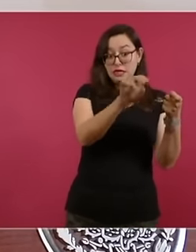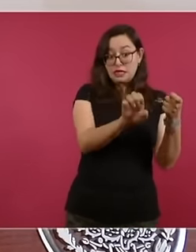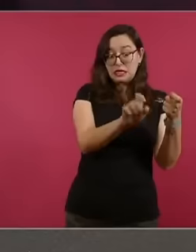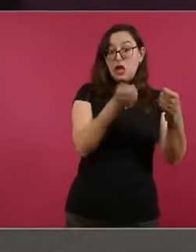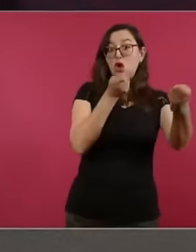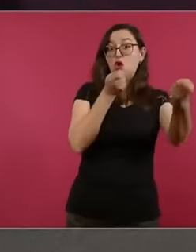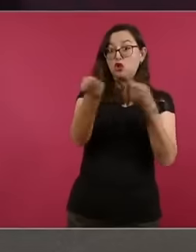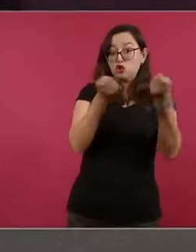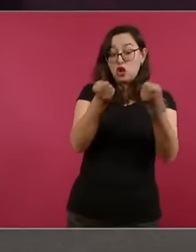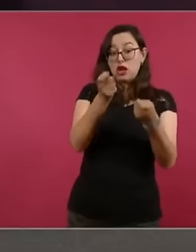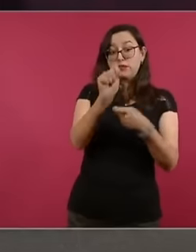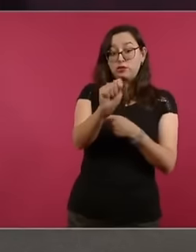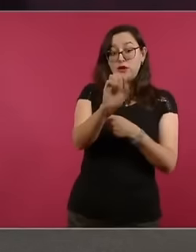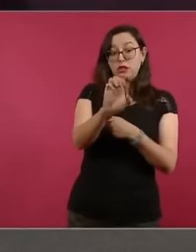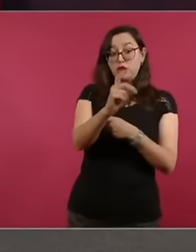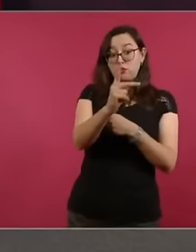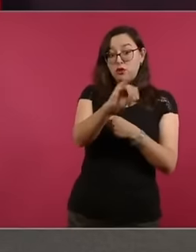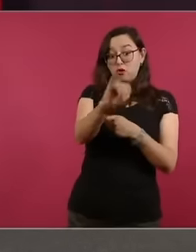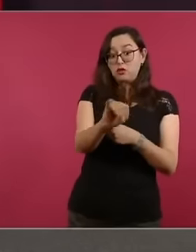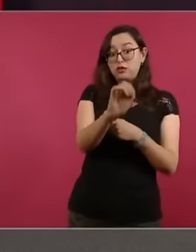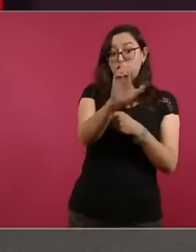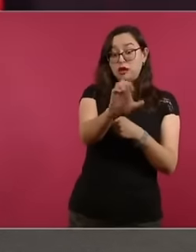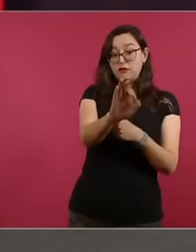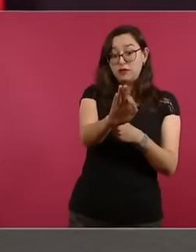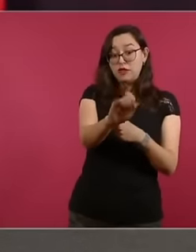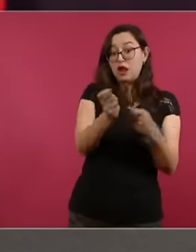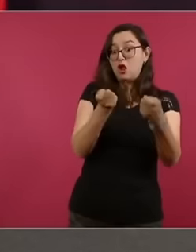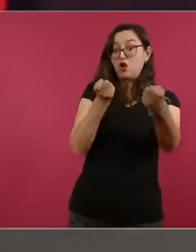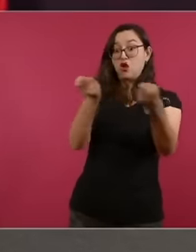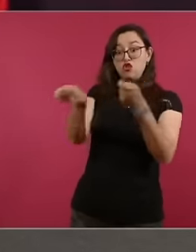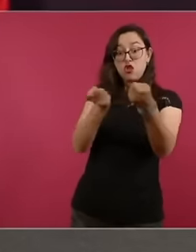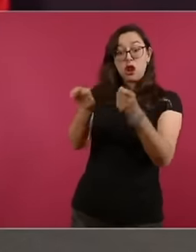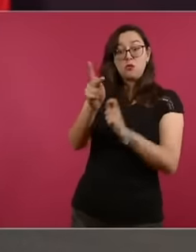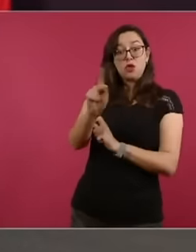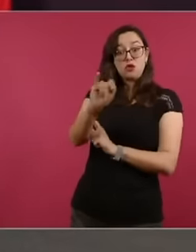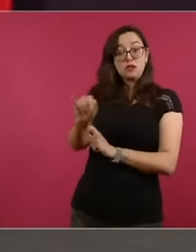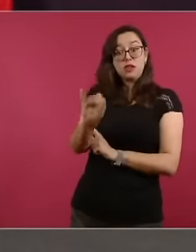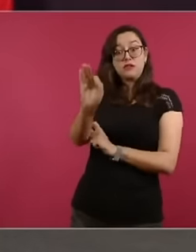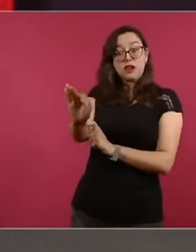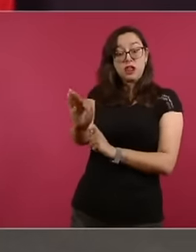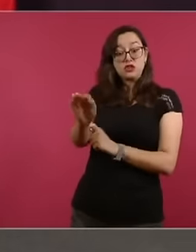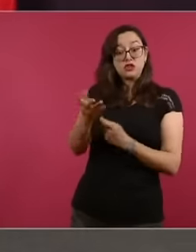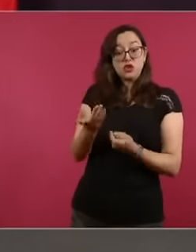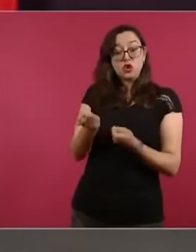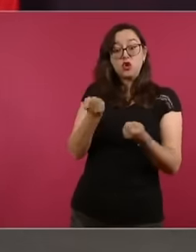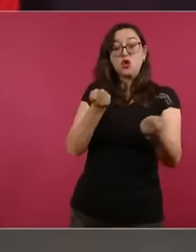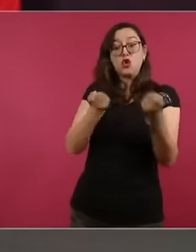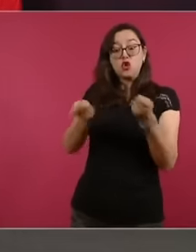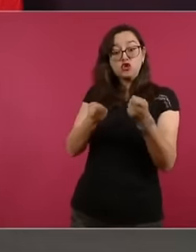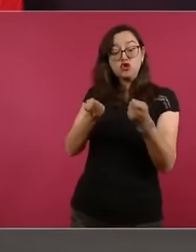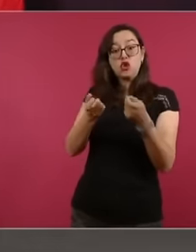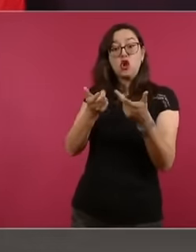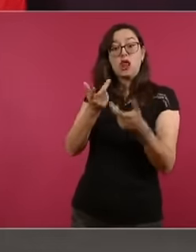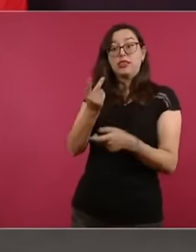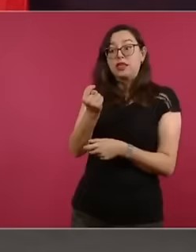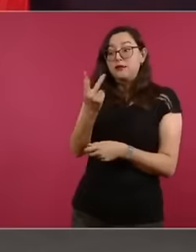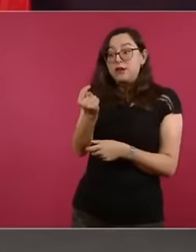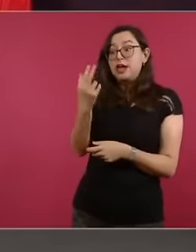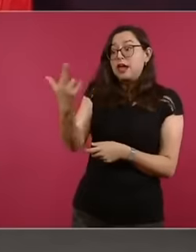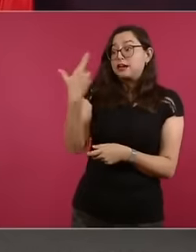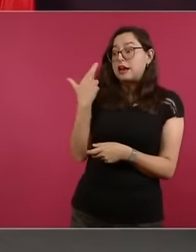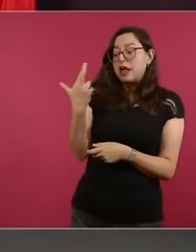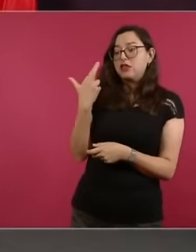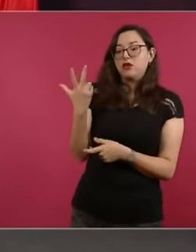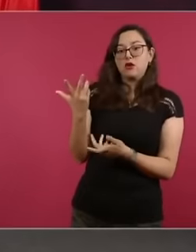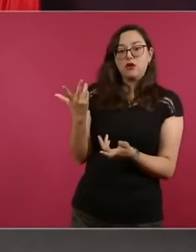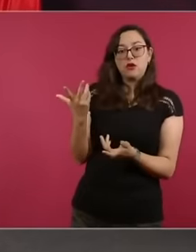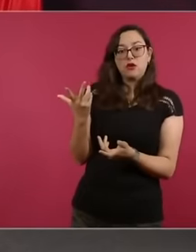electoral court and most of the media. of information Including the